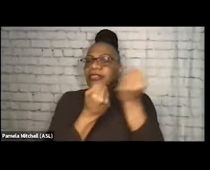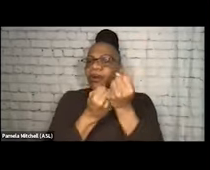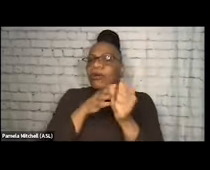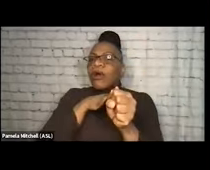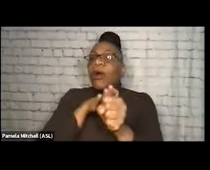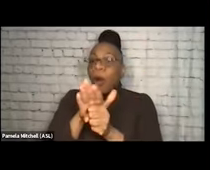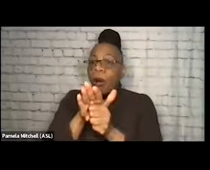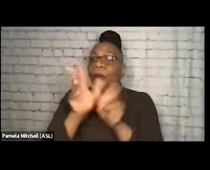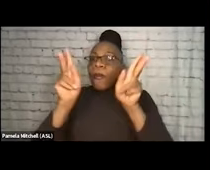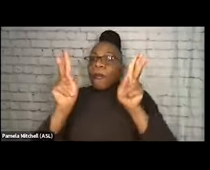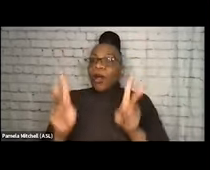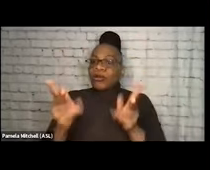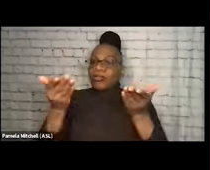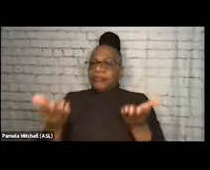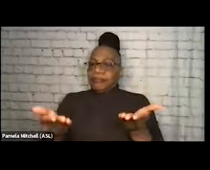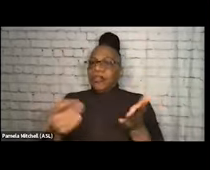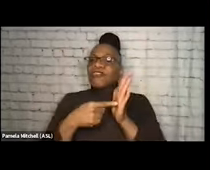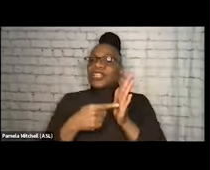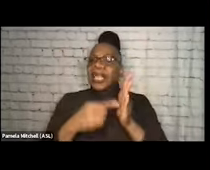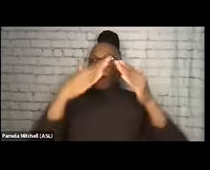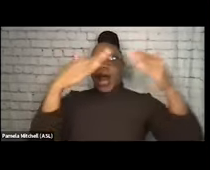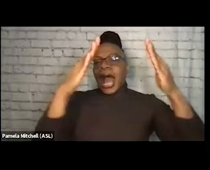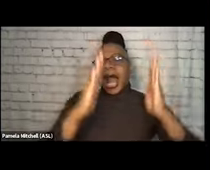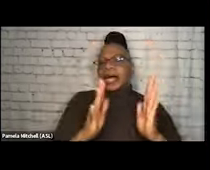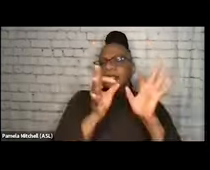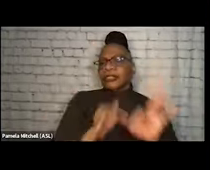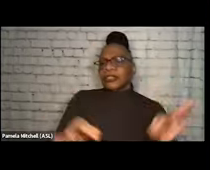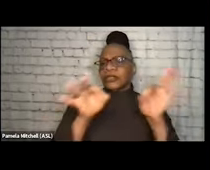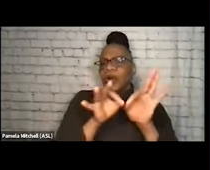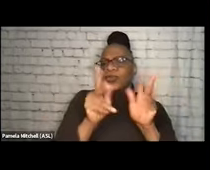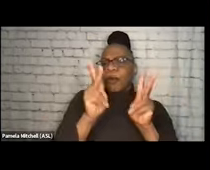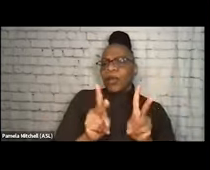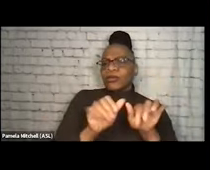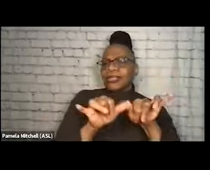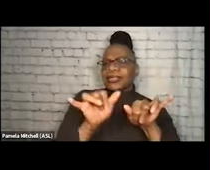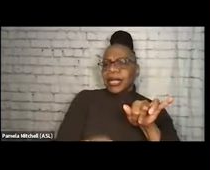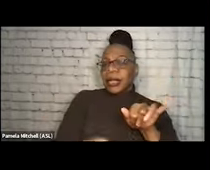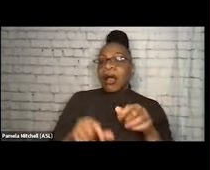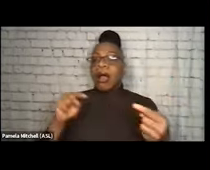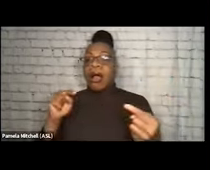So housing is critical to someone's stability. Harm reduction is critical to someone's wellness.